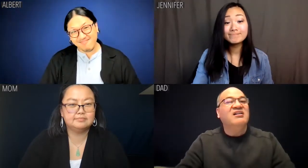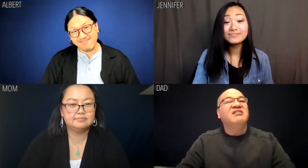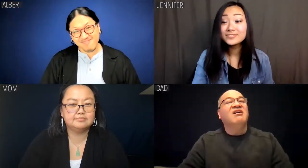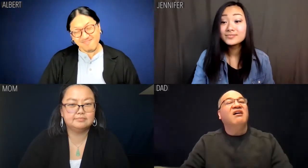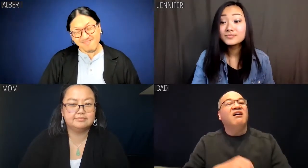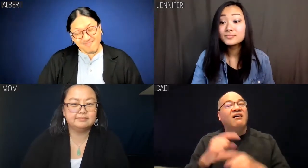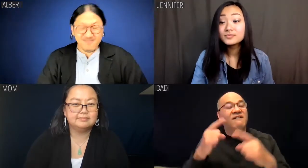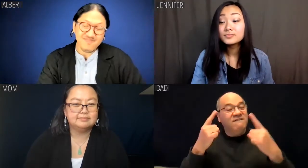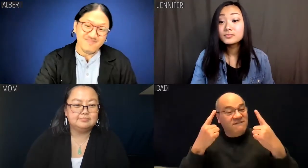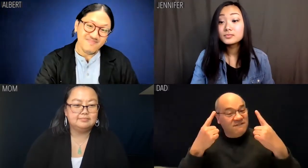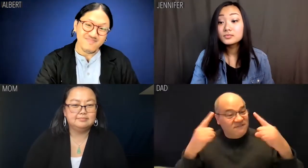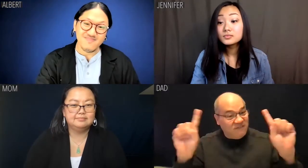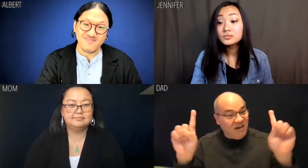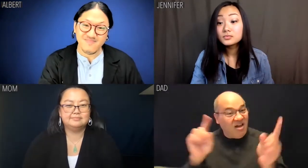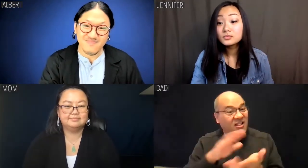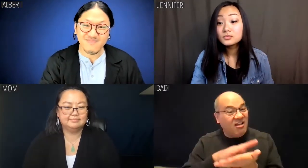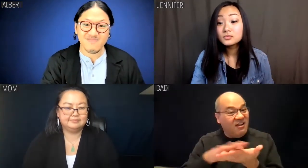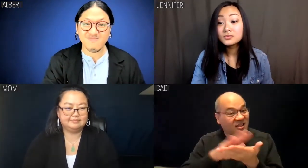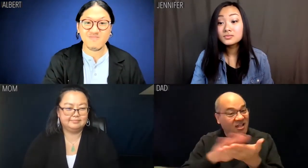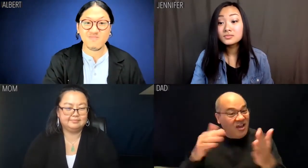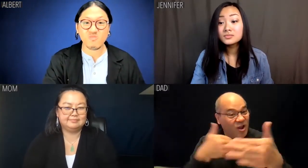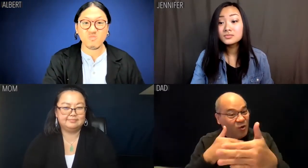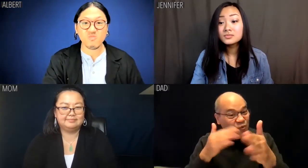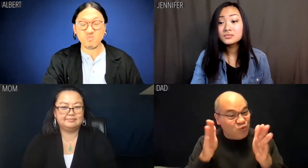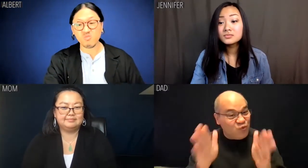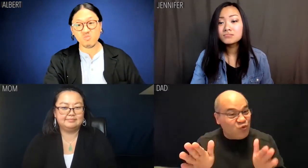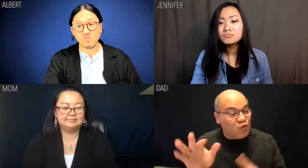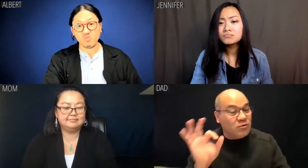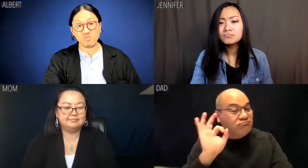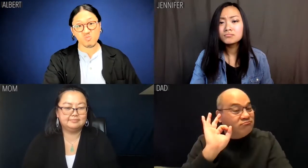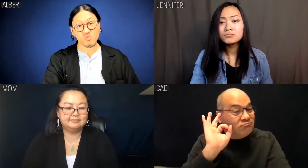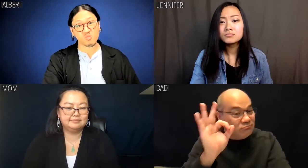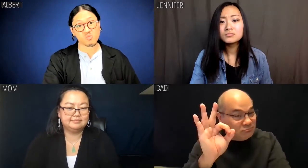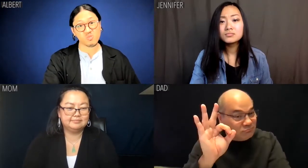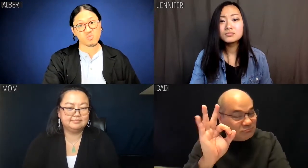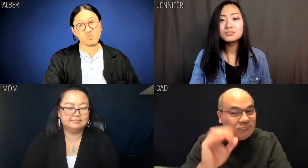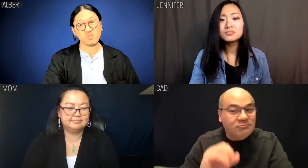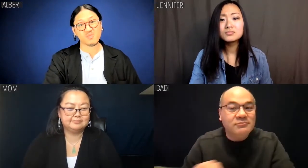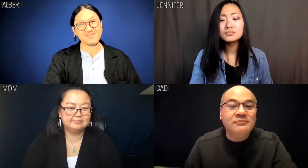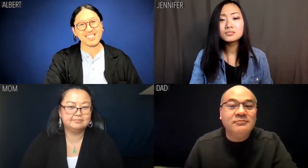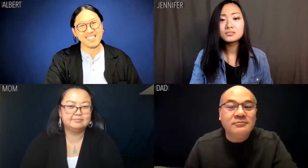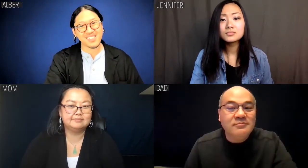Dad: Oh, so you finally cleaned out your room? Terrific.